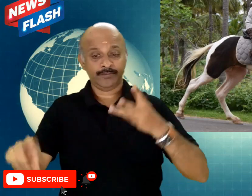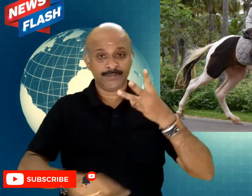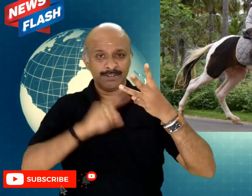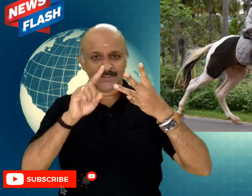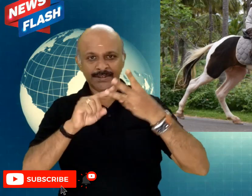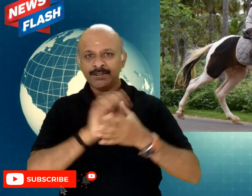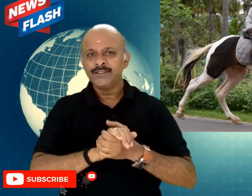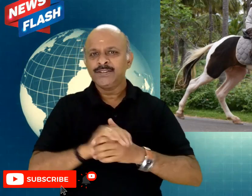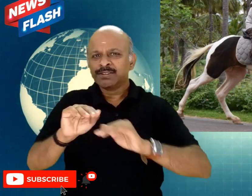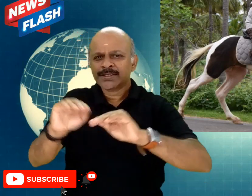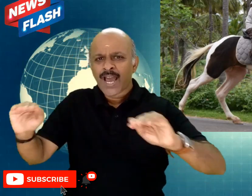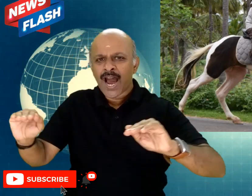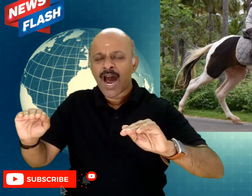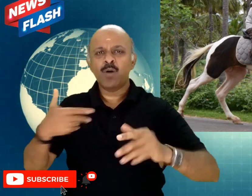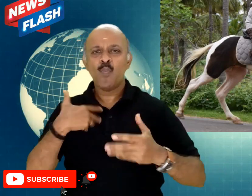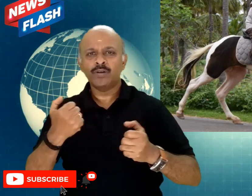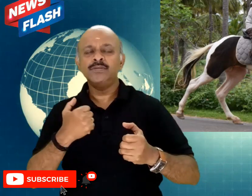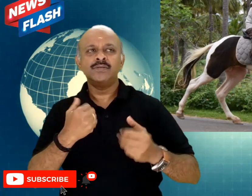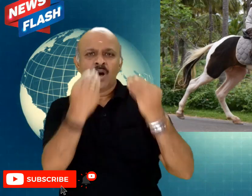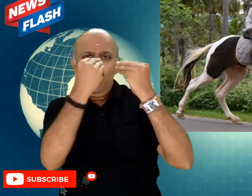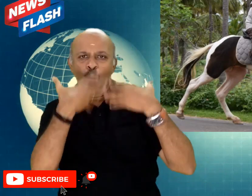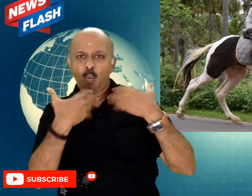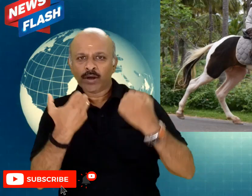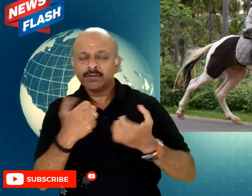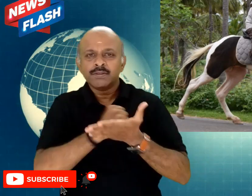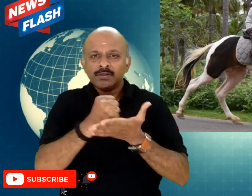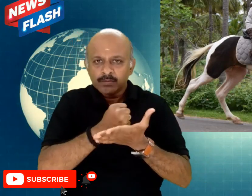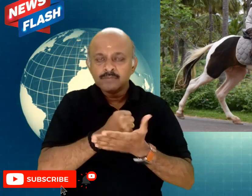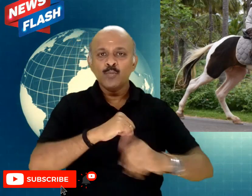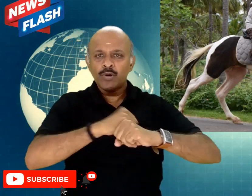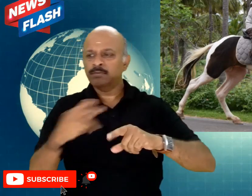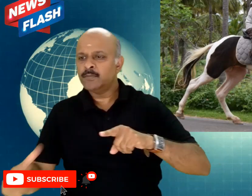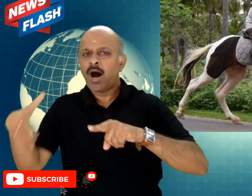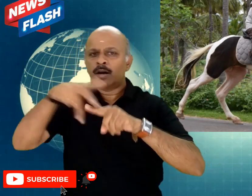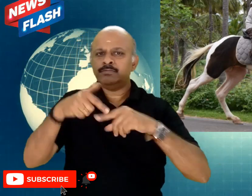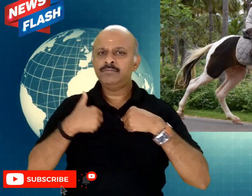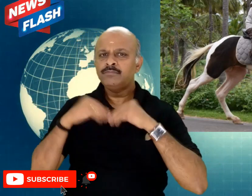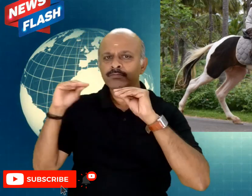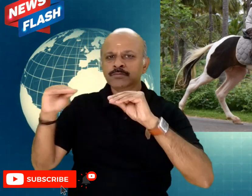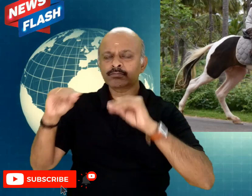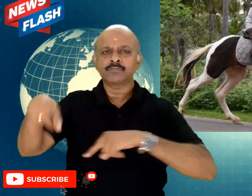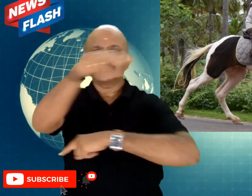and finally training young kids and adults on how to ride an horse